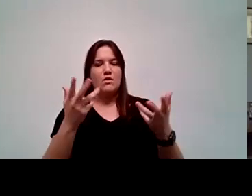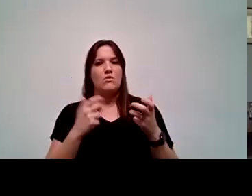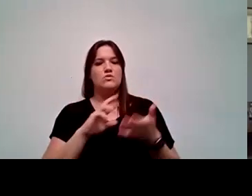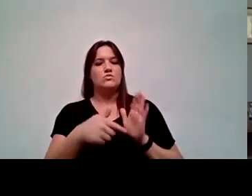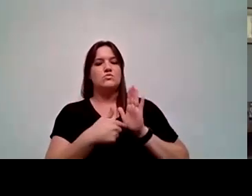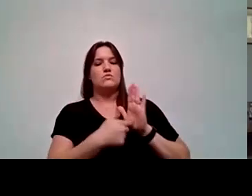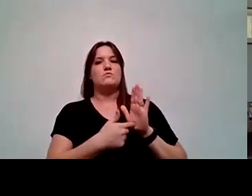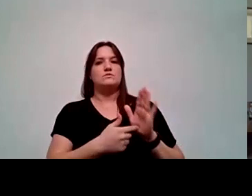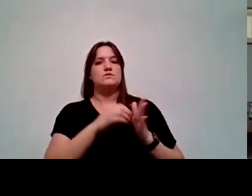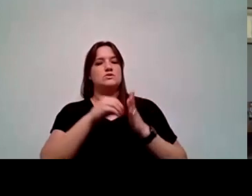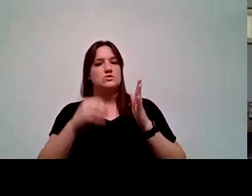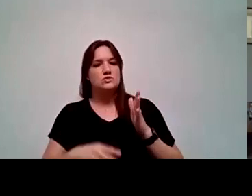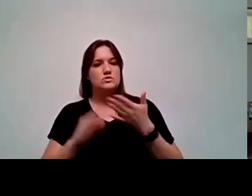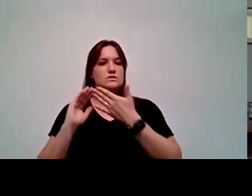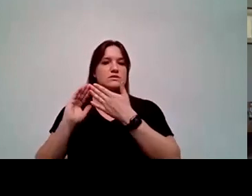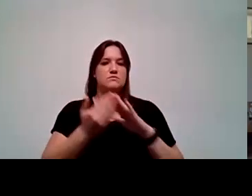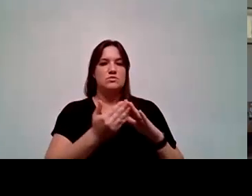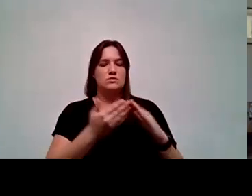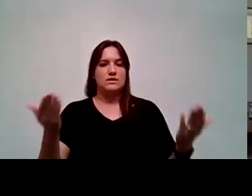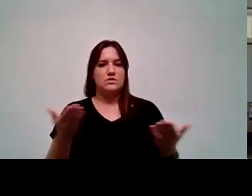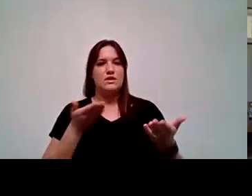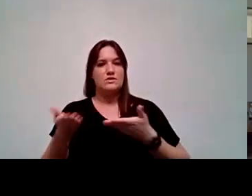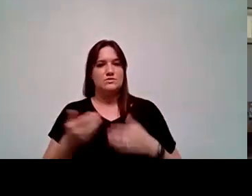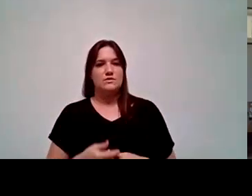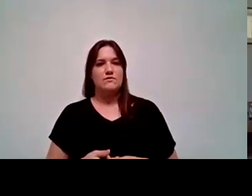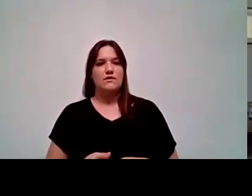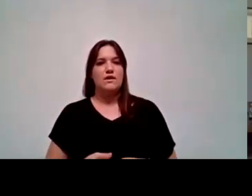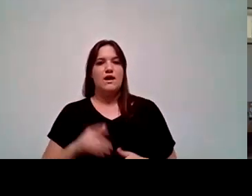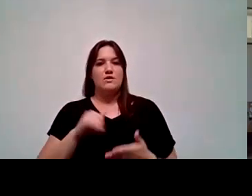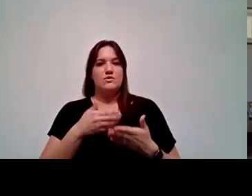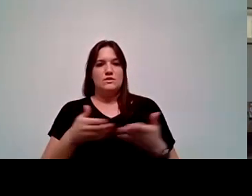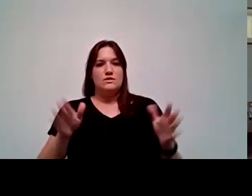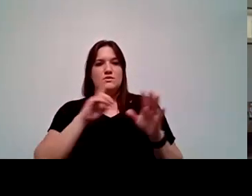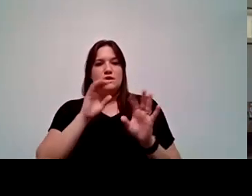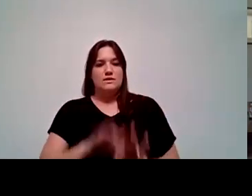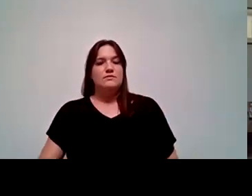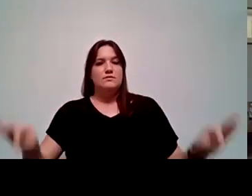and reflect the students and the community that I serve and those things are critically important as we define